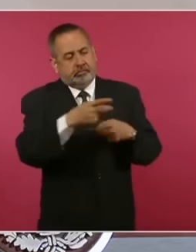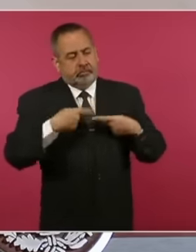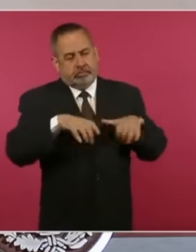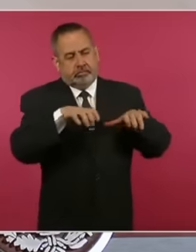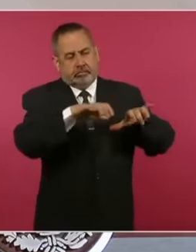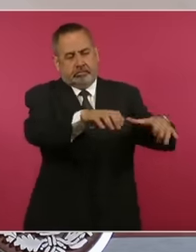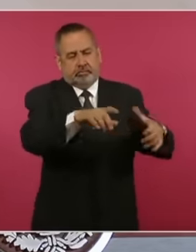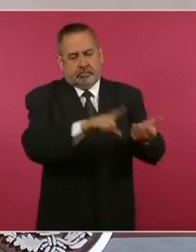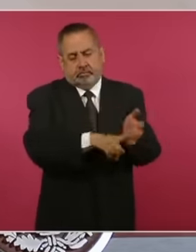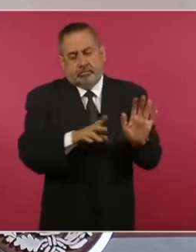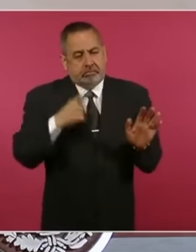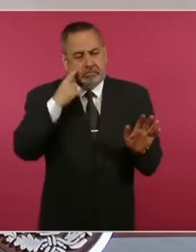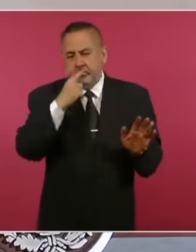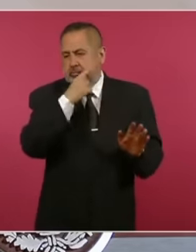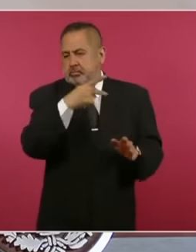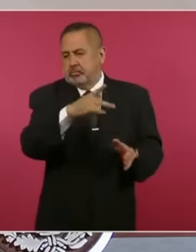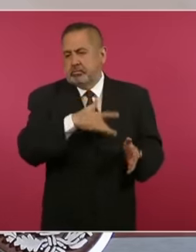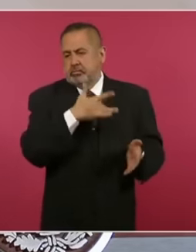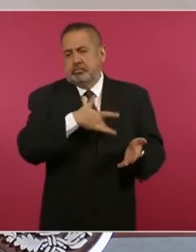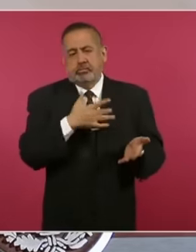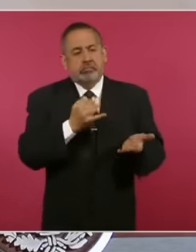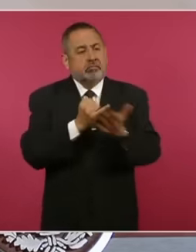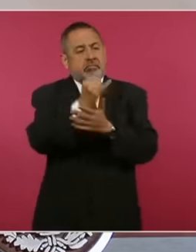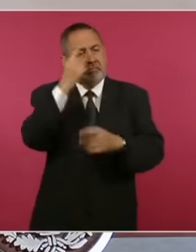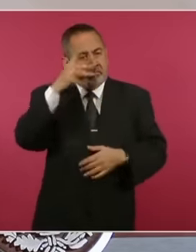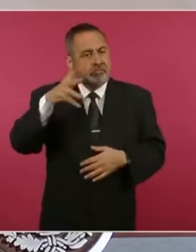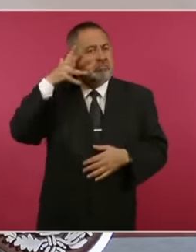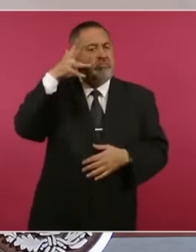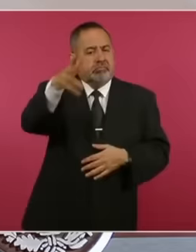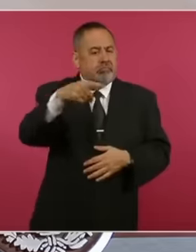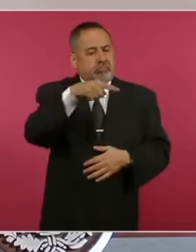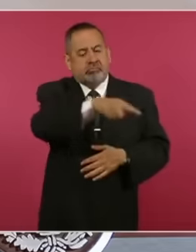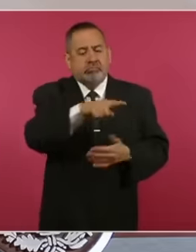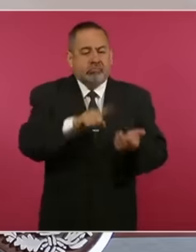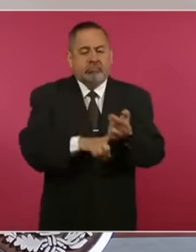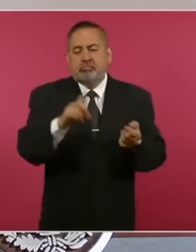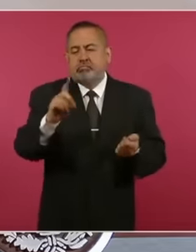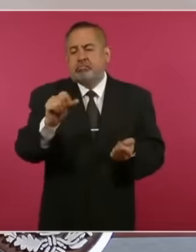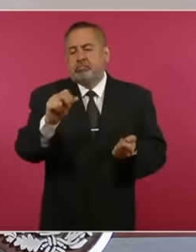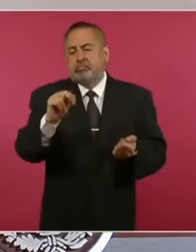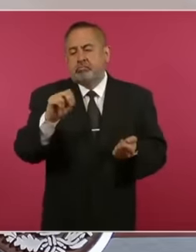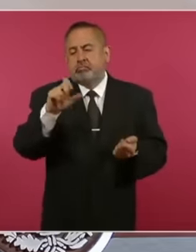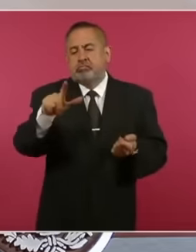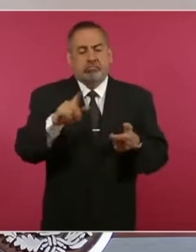to define What is the political future of noboa internally but we will at least act